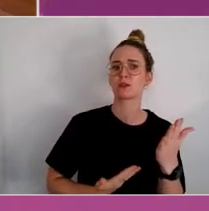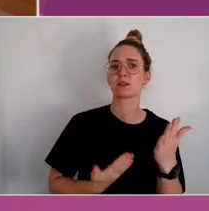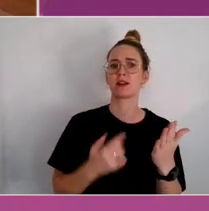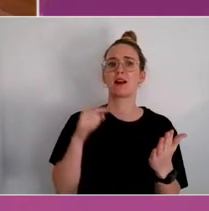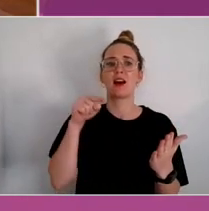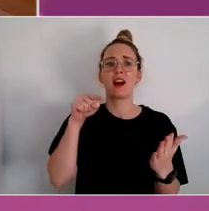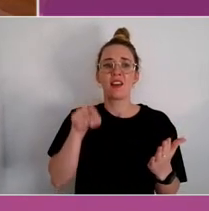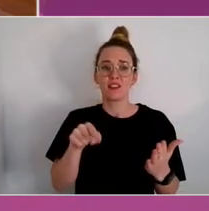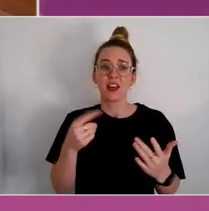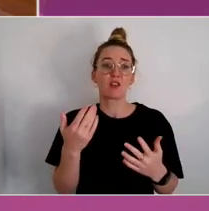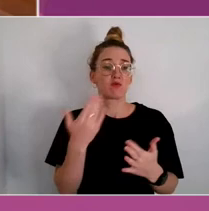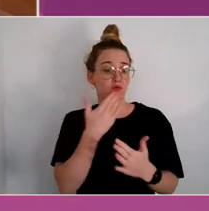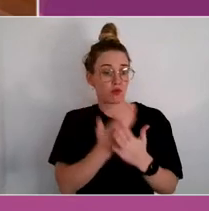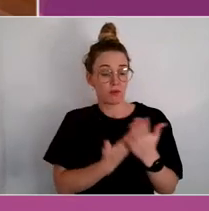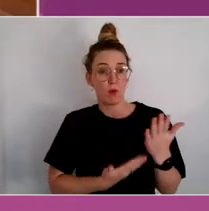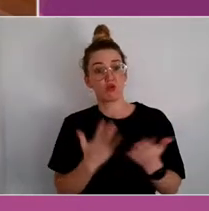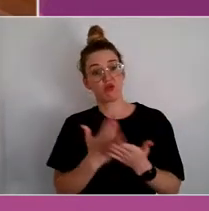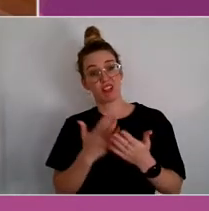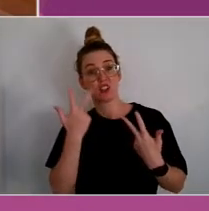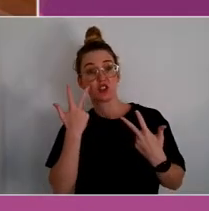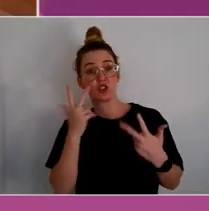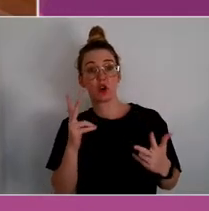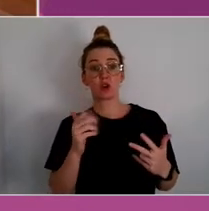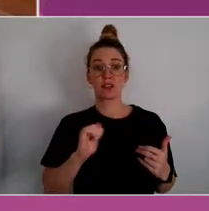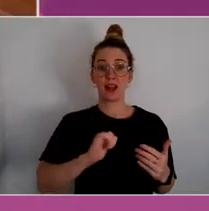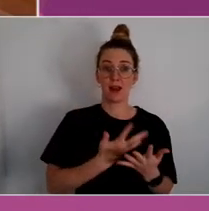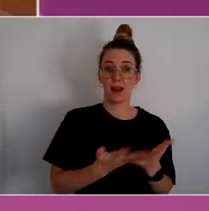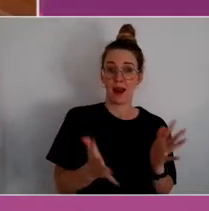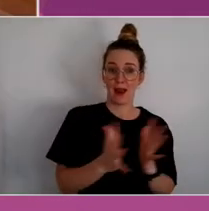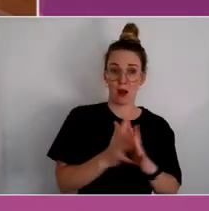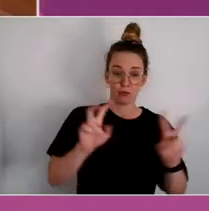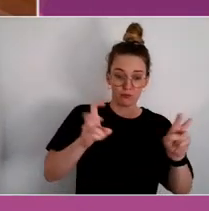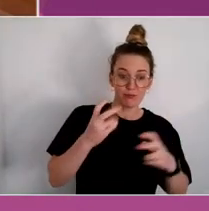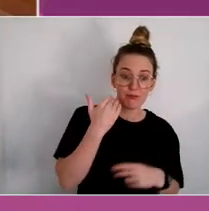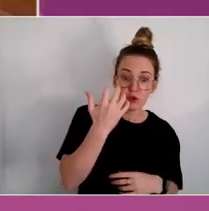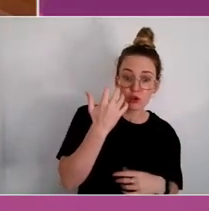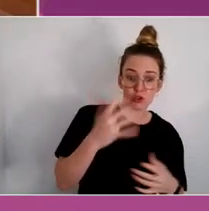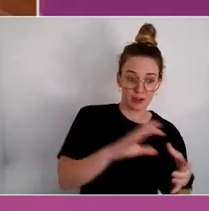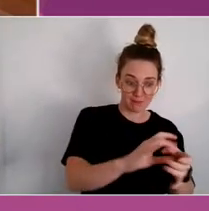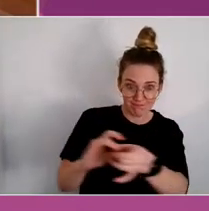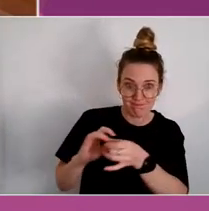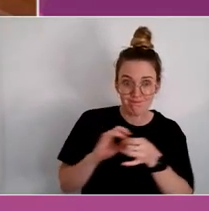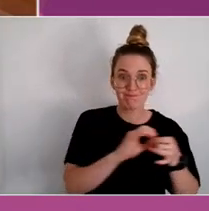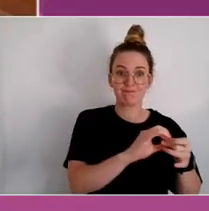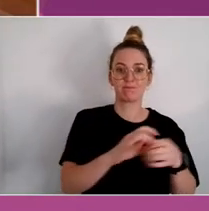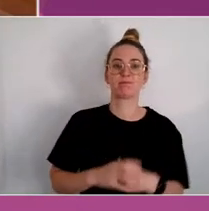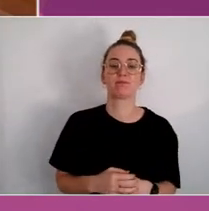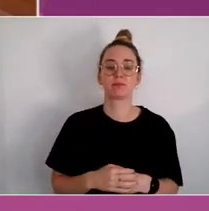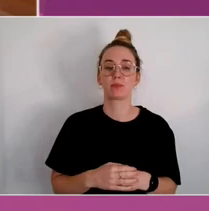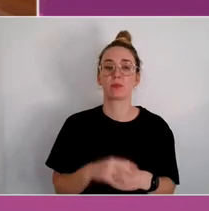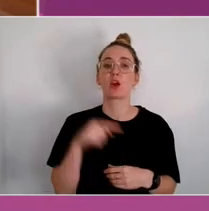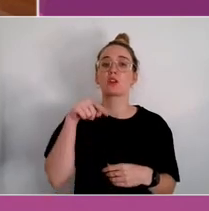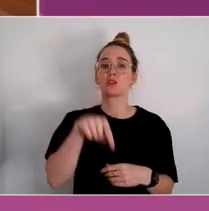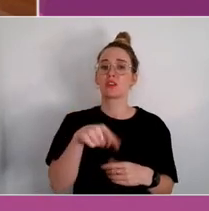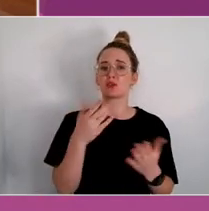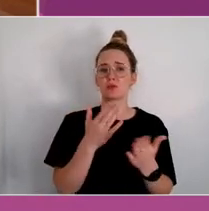nurtures us. It's a story of a group of Aboriginal and Torres Strait Islander artists and they're